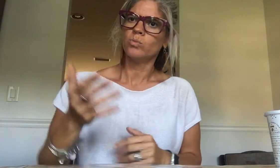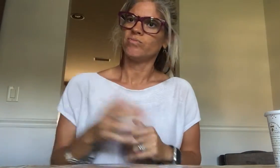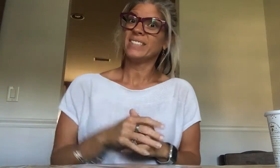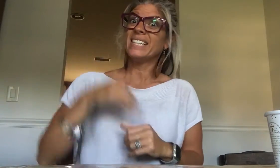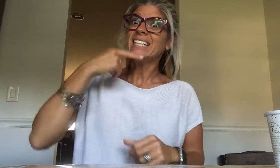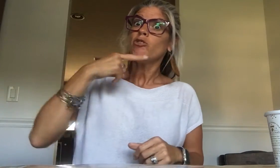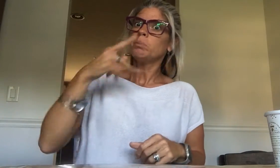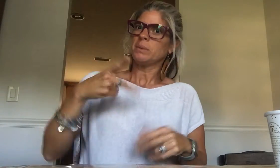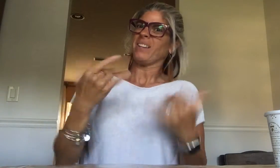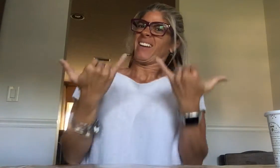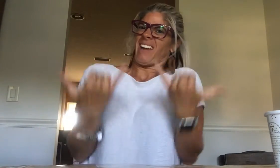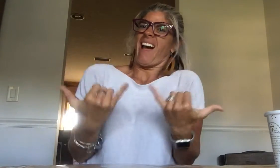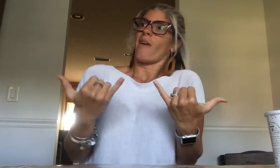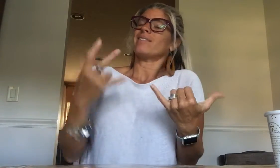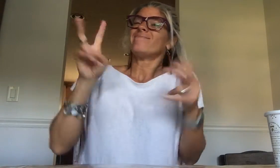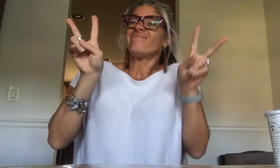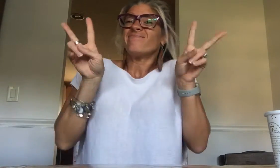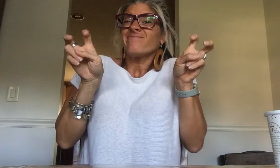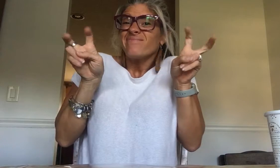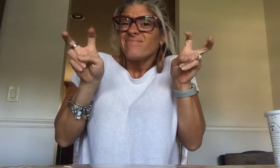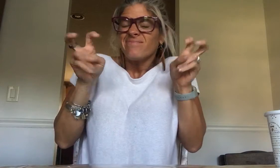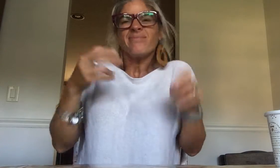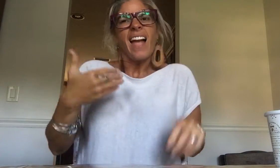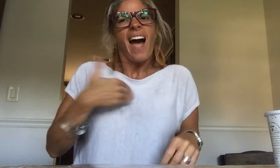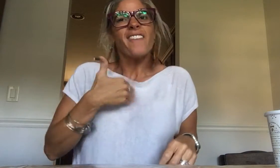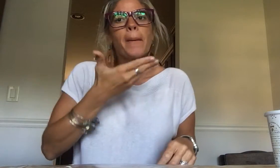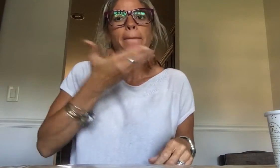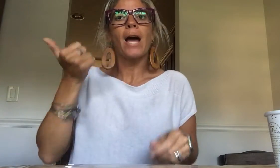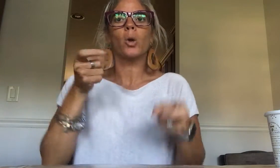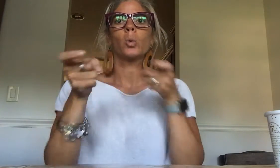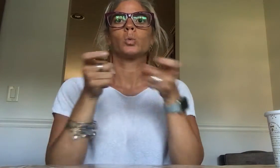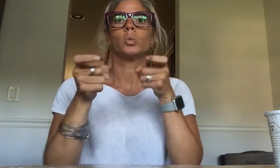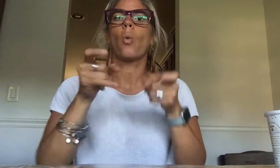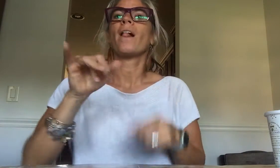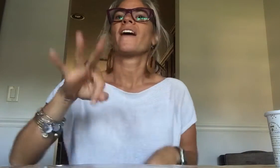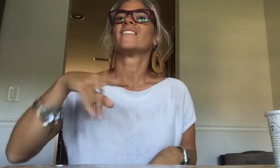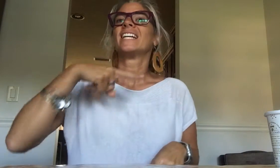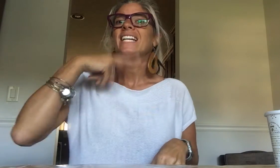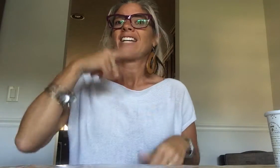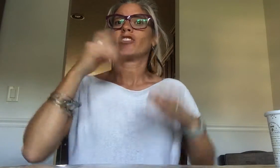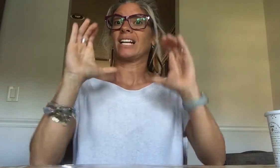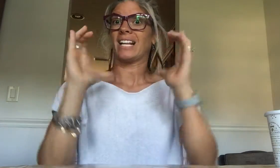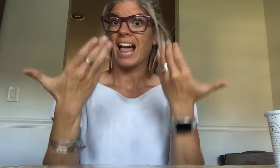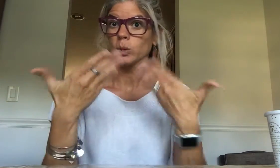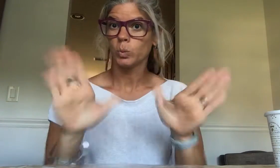Hearing people have better control of a hearing classroom